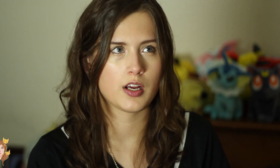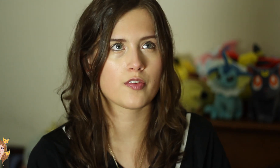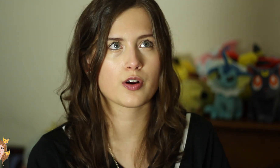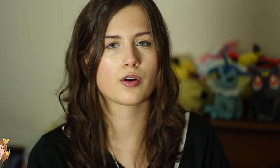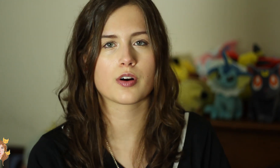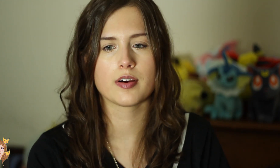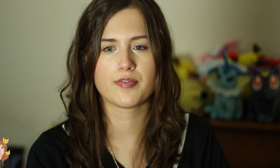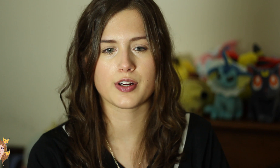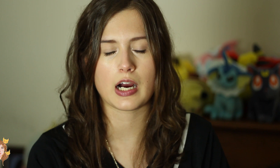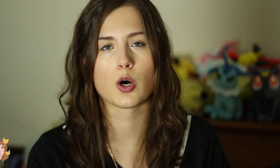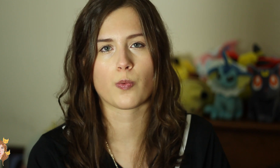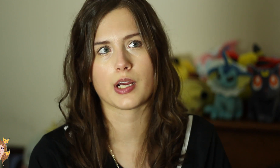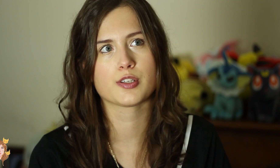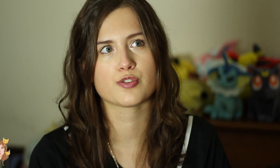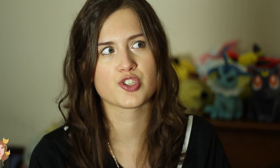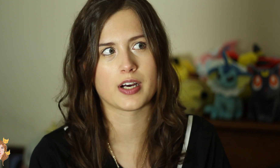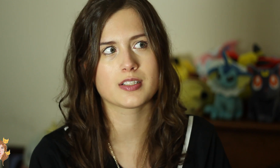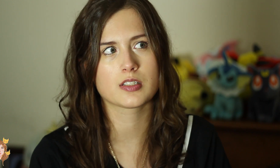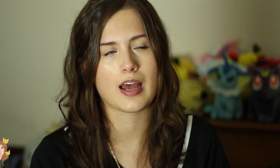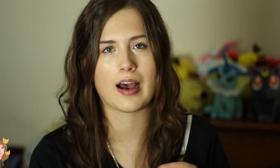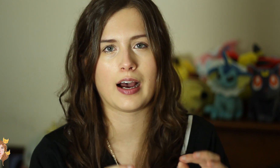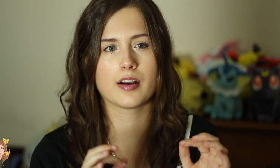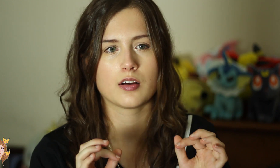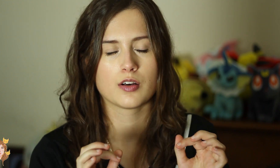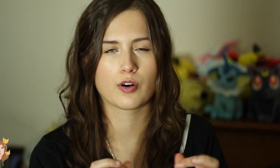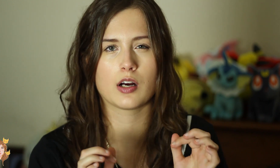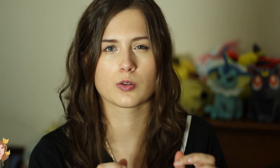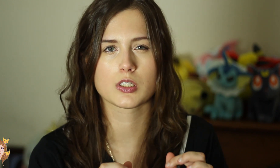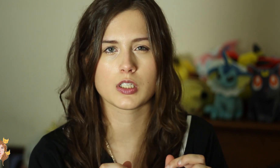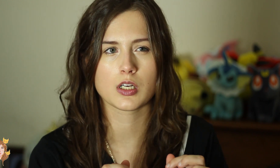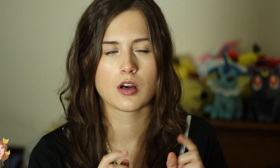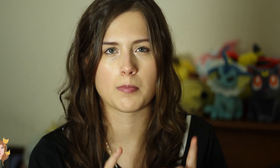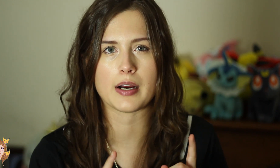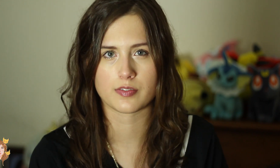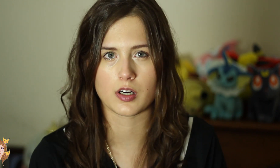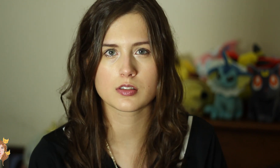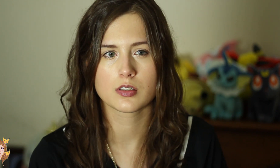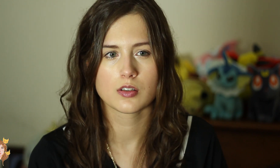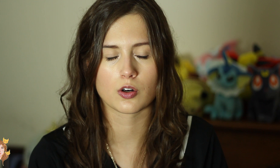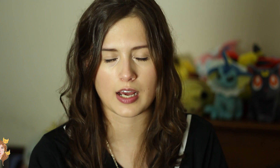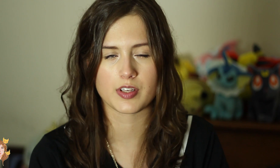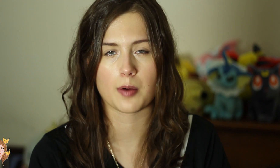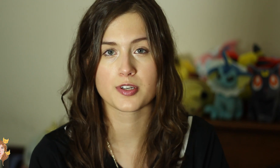If Google can figure out a way to just add crowdsourcing by default, or to have the option